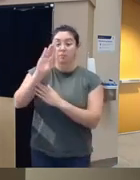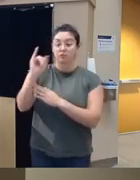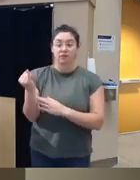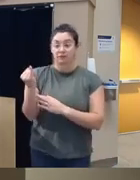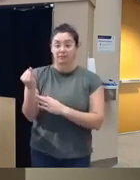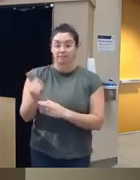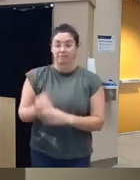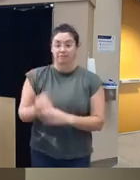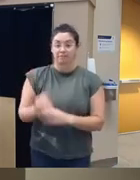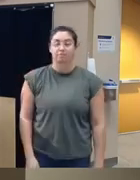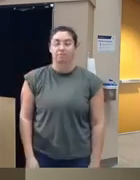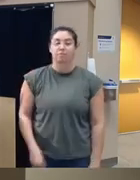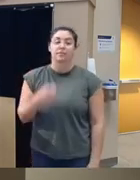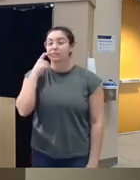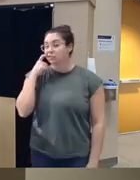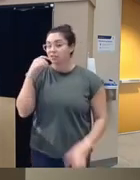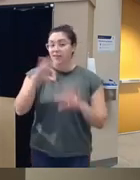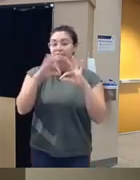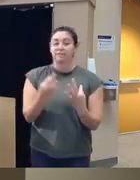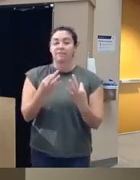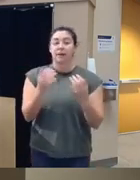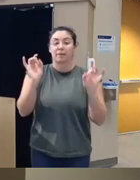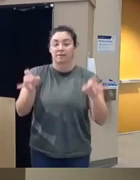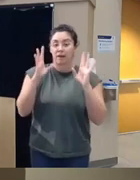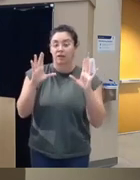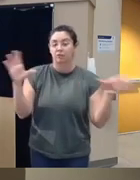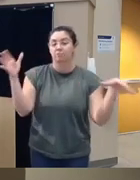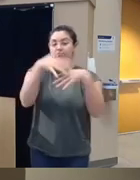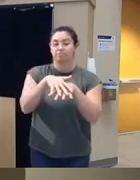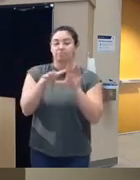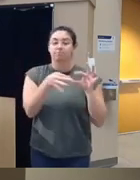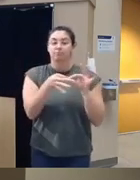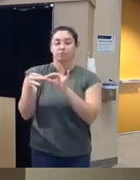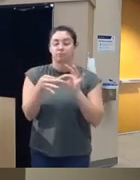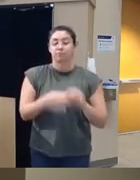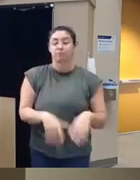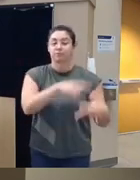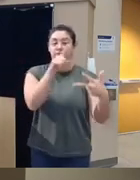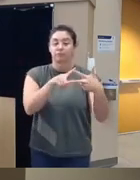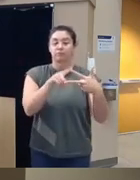that addiction and Family Violence co-occur the digitals the digital therapies are can be a nice